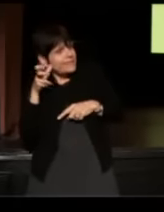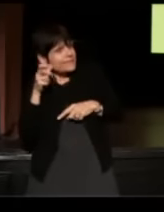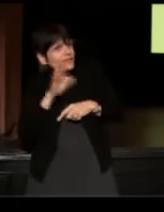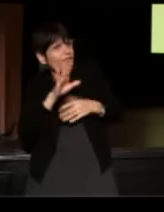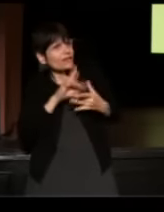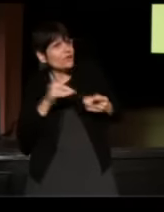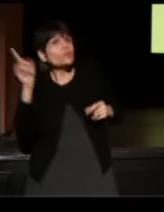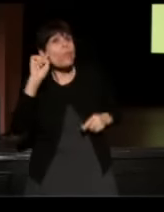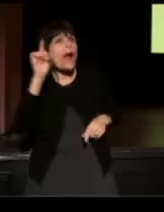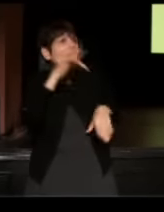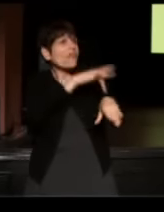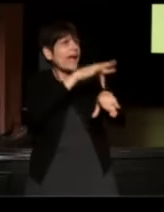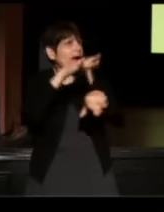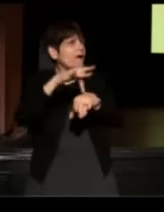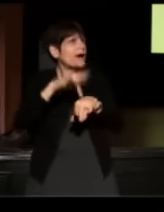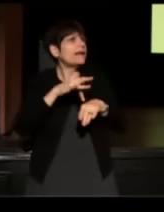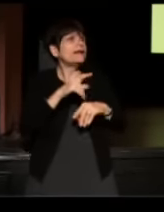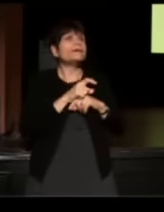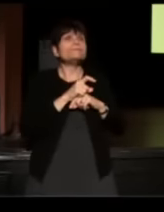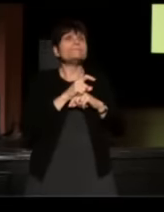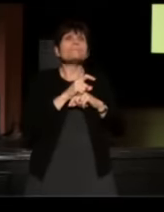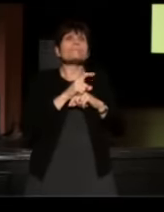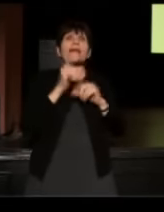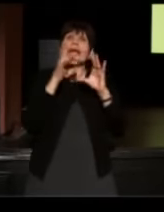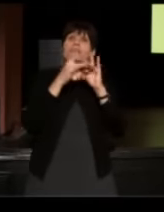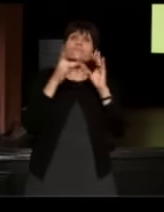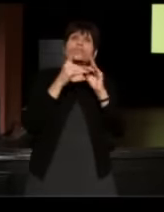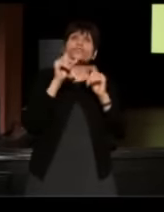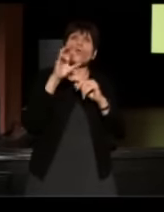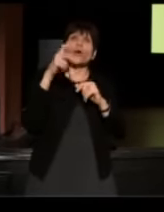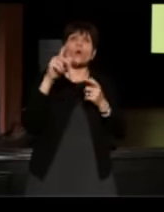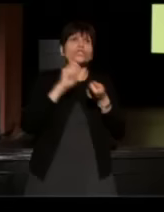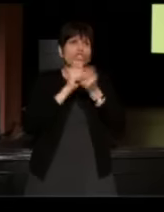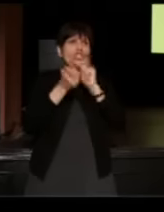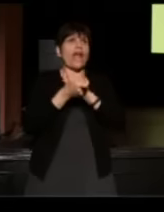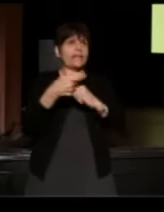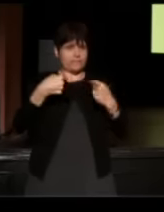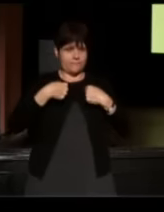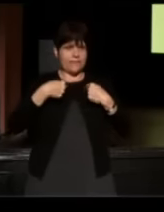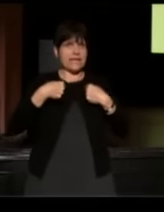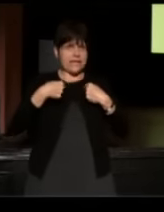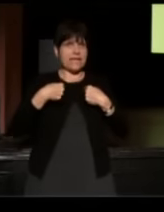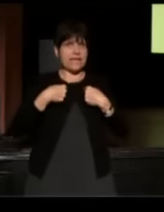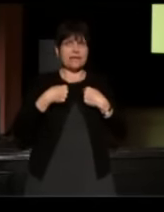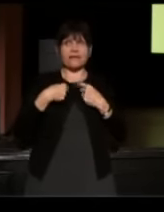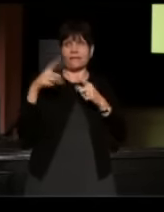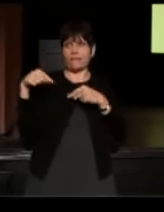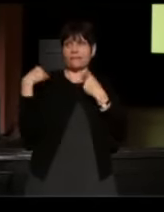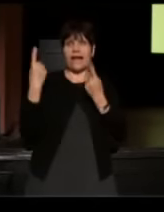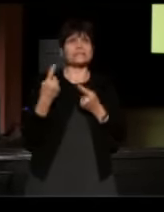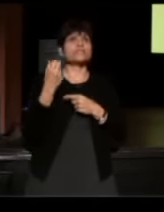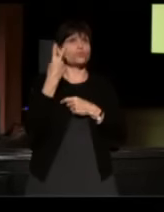if Story Corps changed me in the last 12 years in one way,